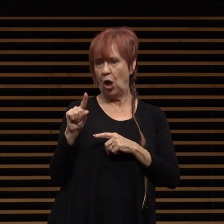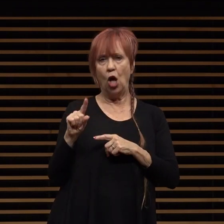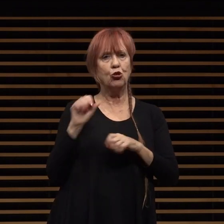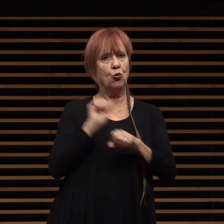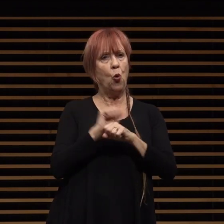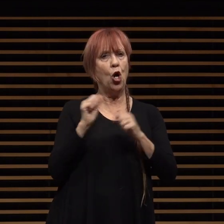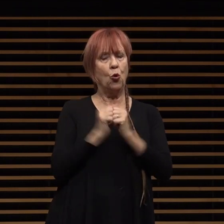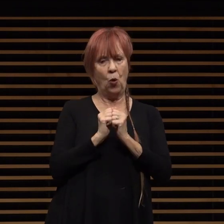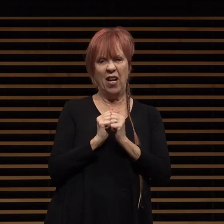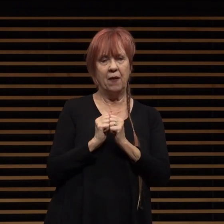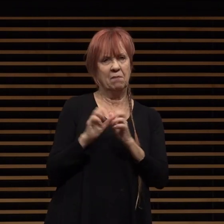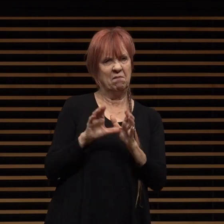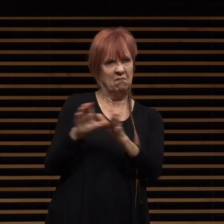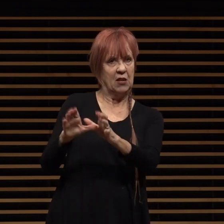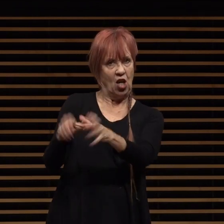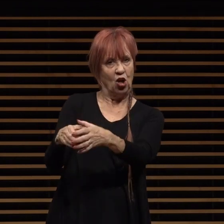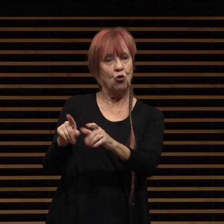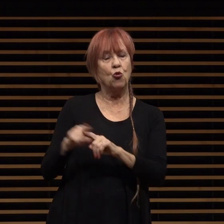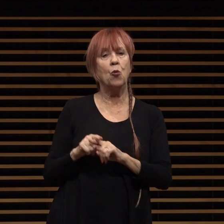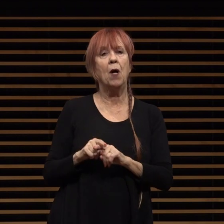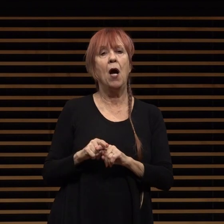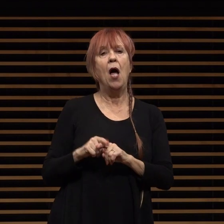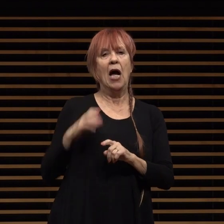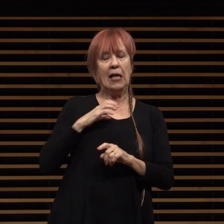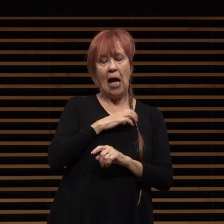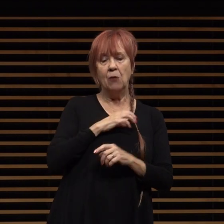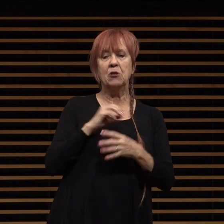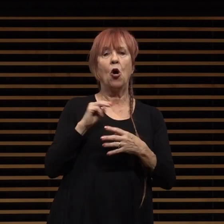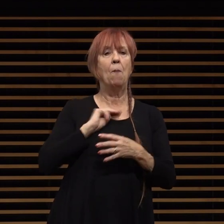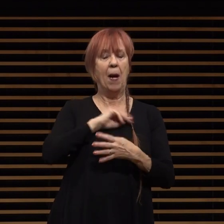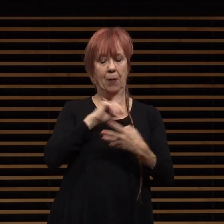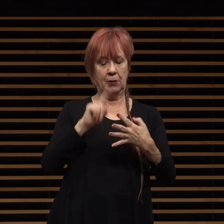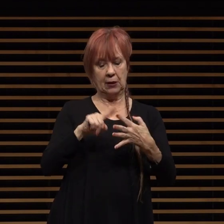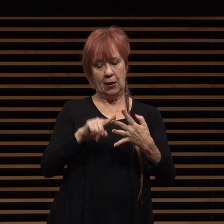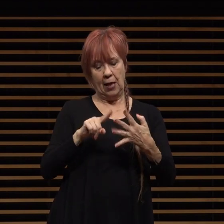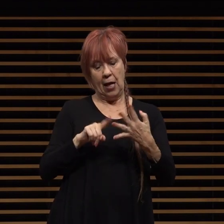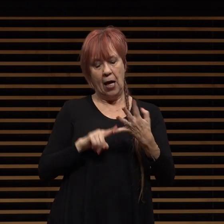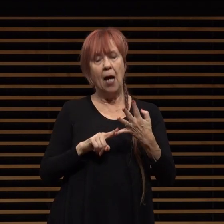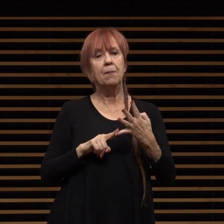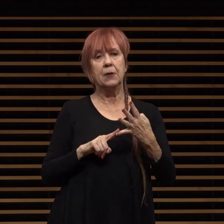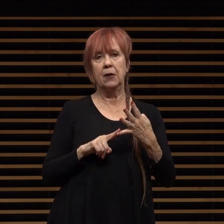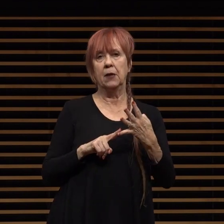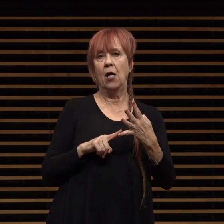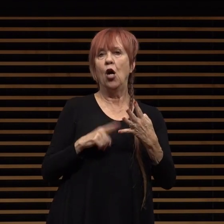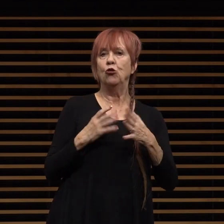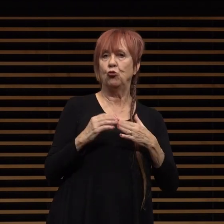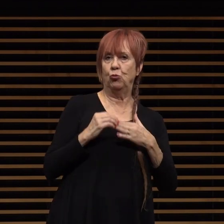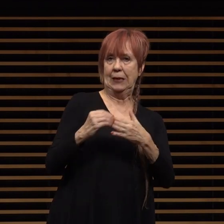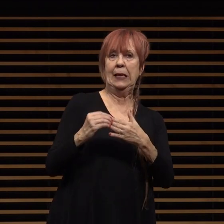consisting of council members hampton